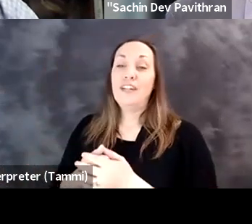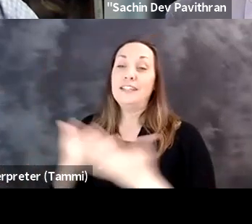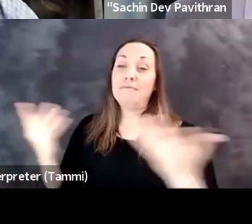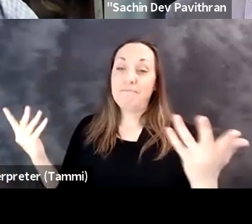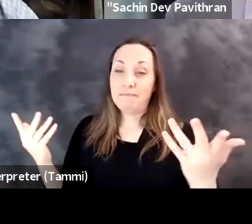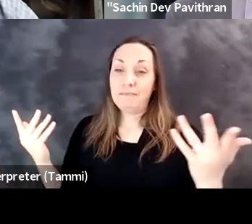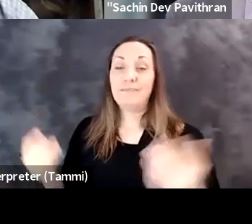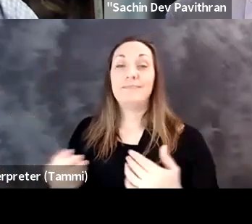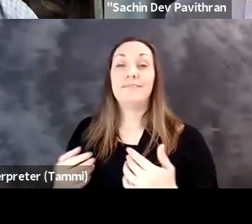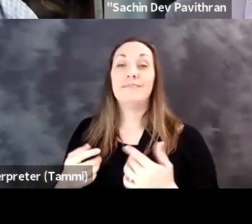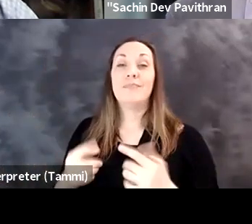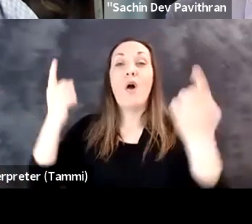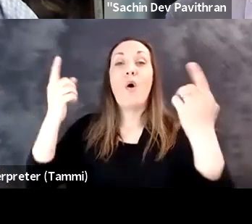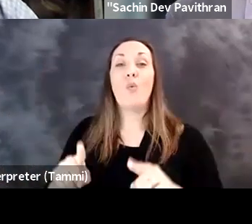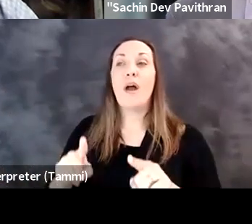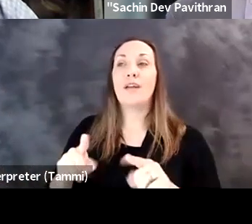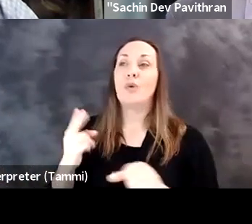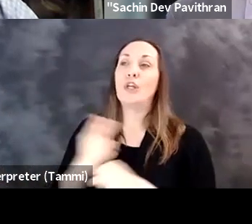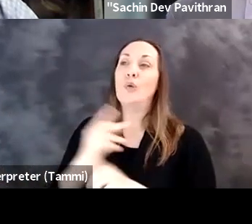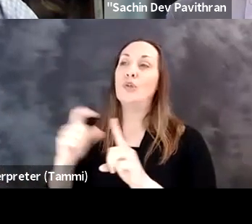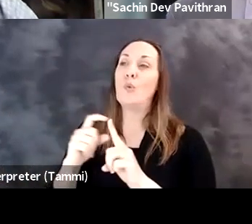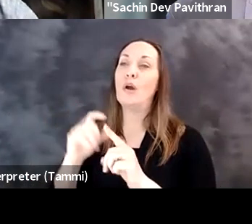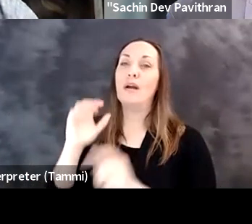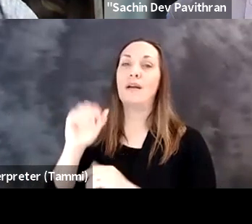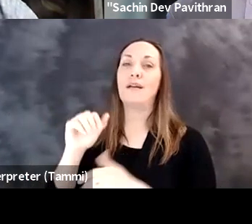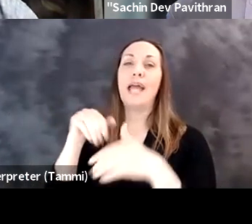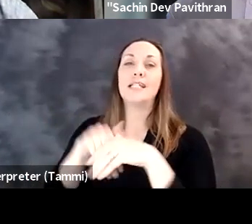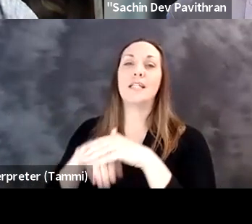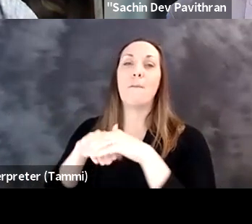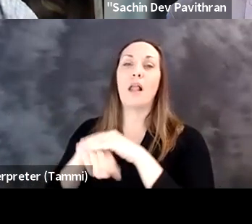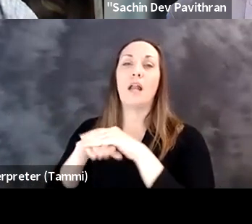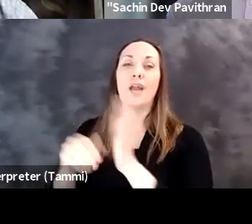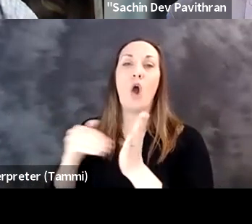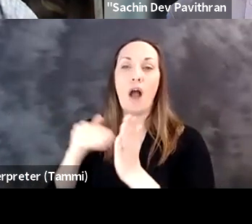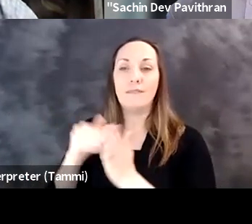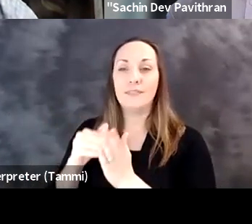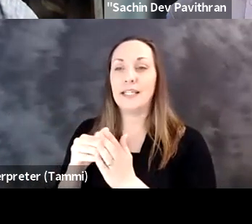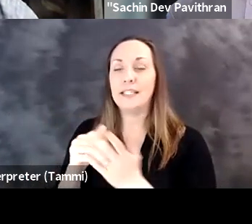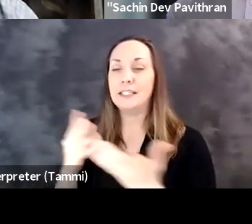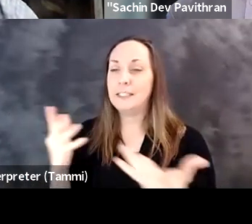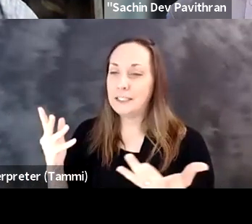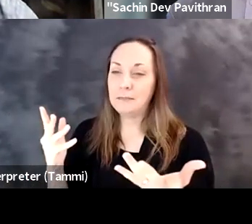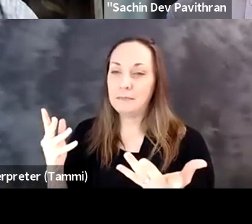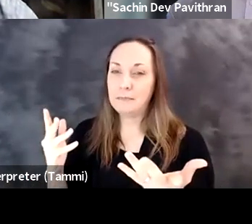Susan: Or maybe resources. Sachin: Yeah, so when we throw